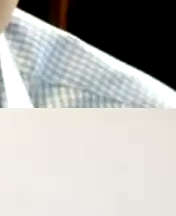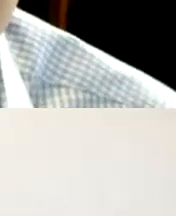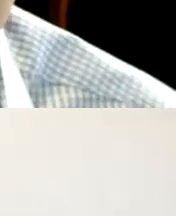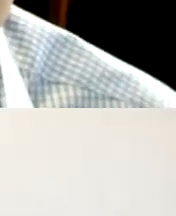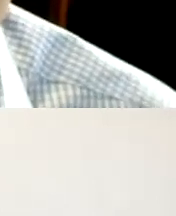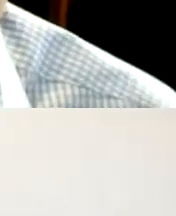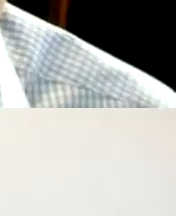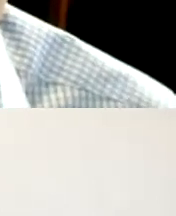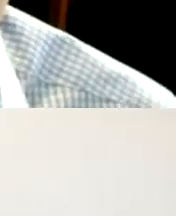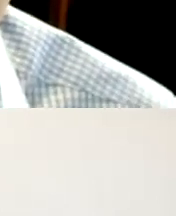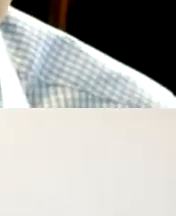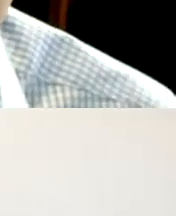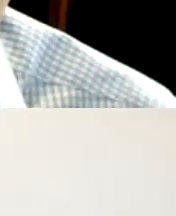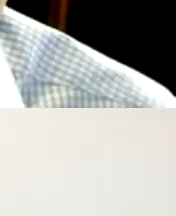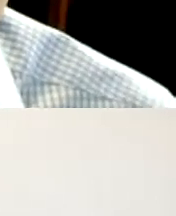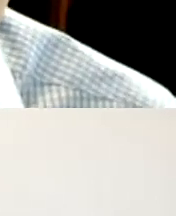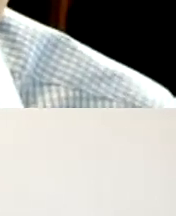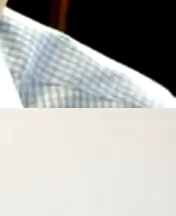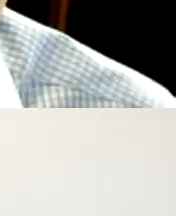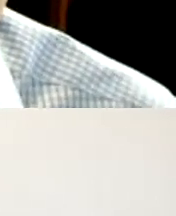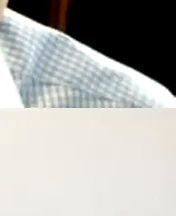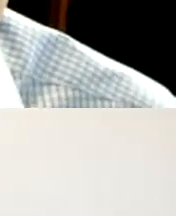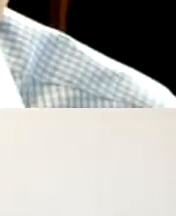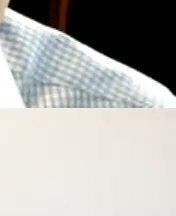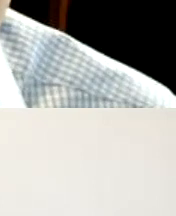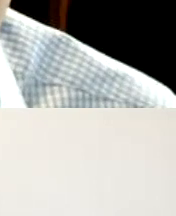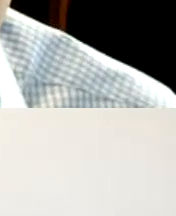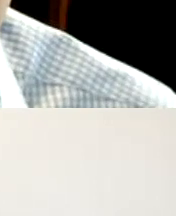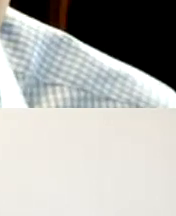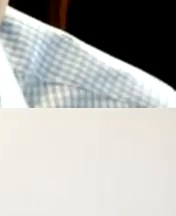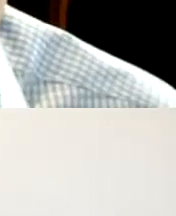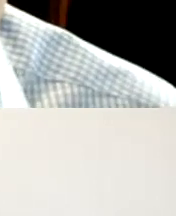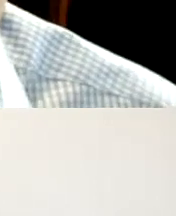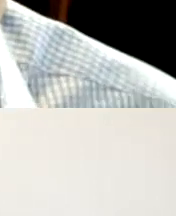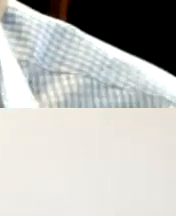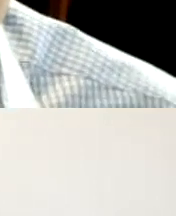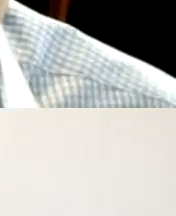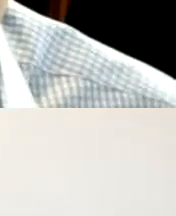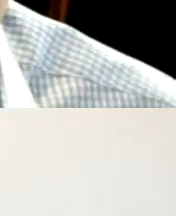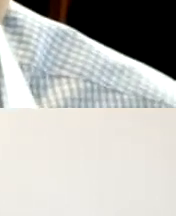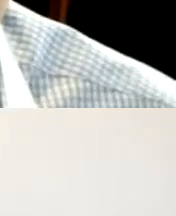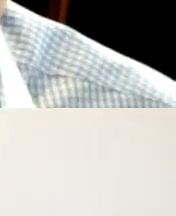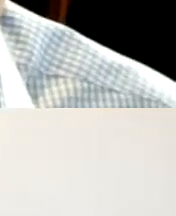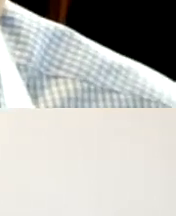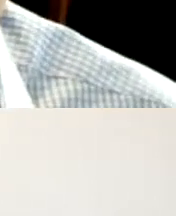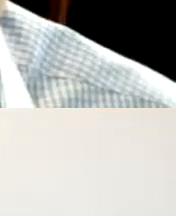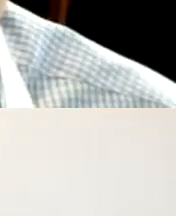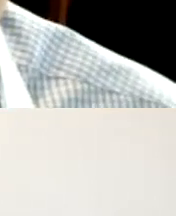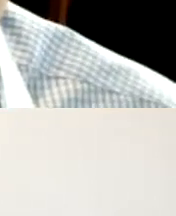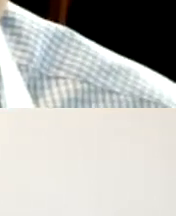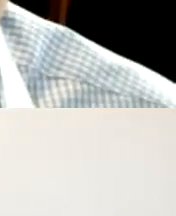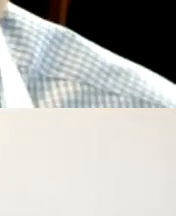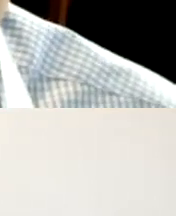customer focus management to the fast Financial loan program also I have Kevin gomezki director